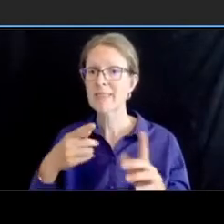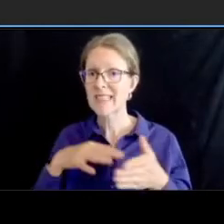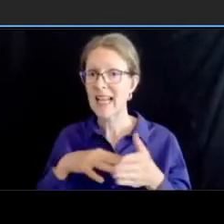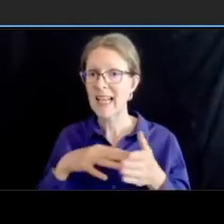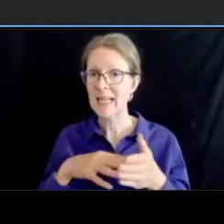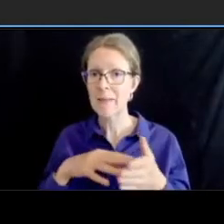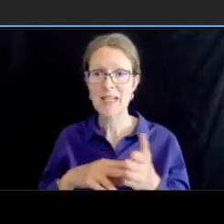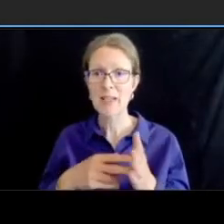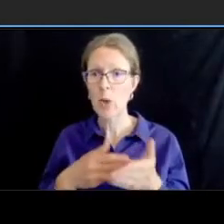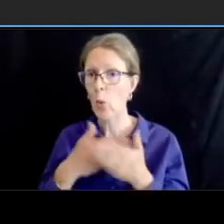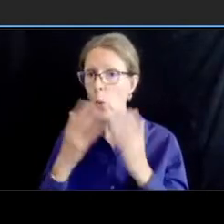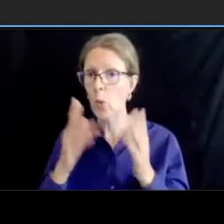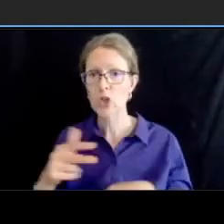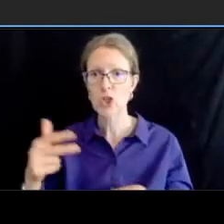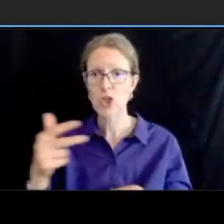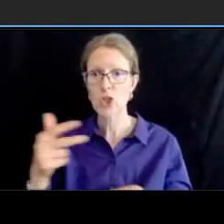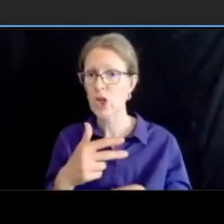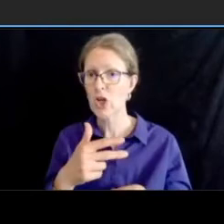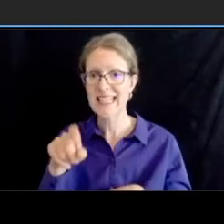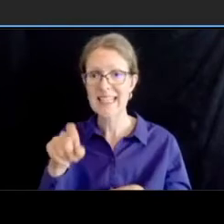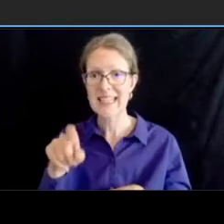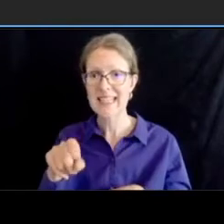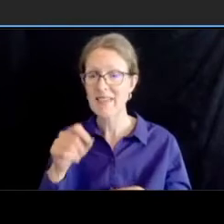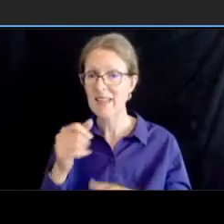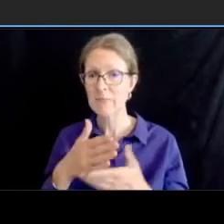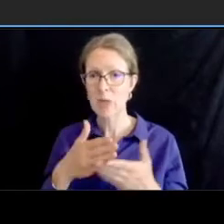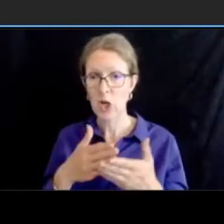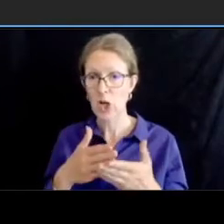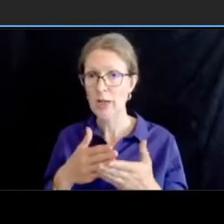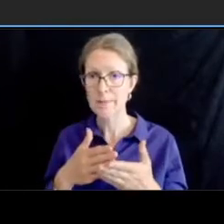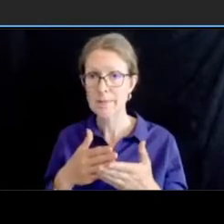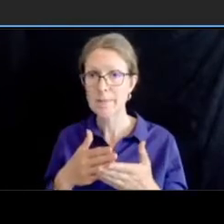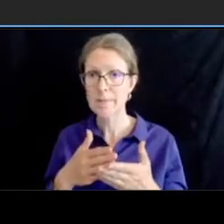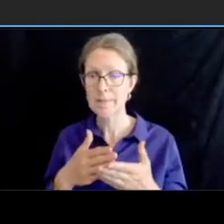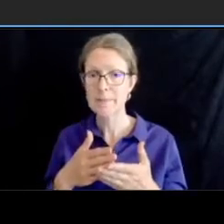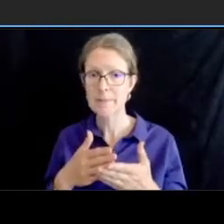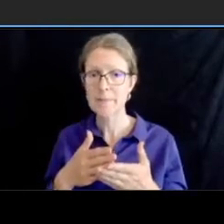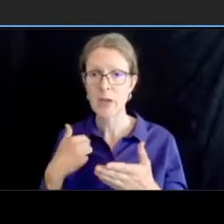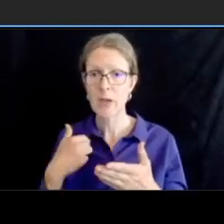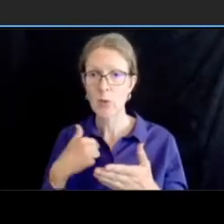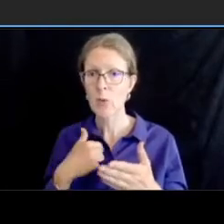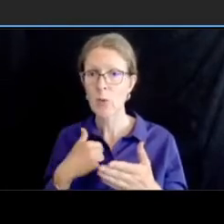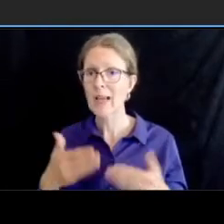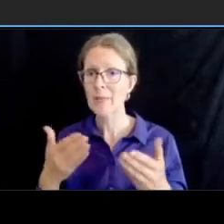we currently recommend no turn on red at the intersection with davenport again other